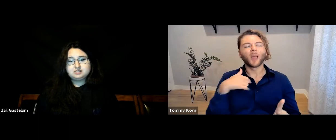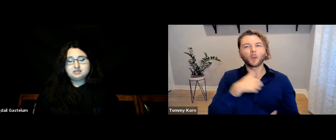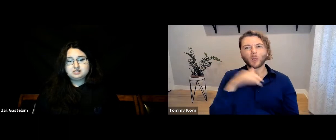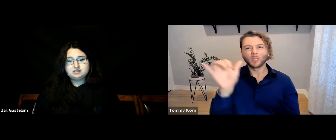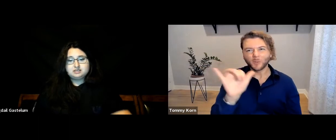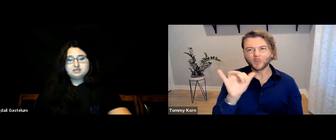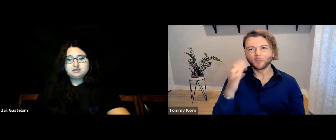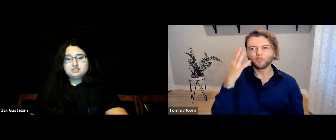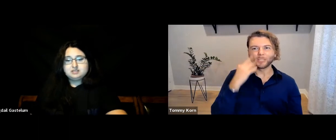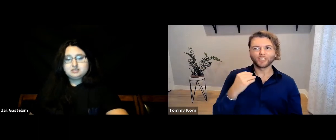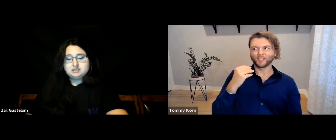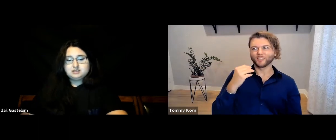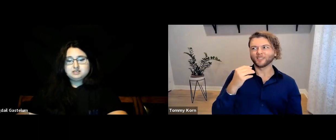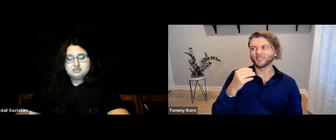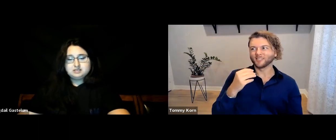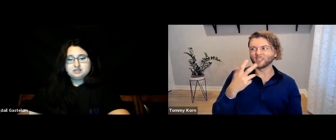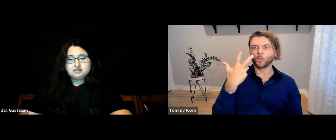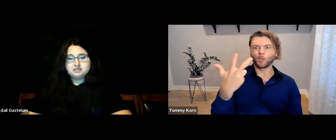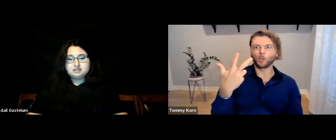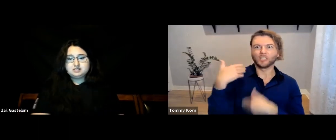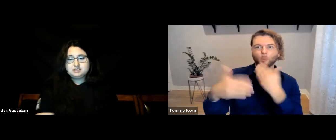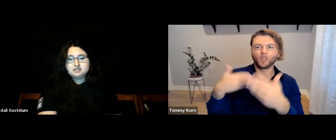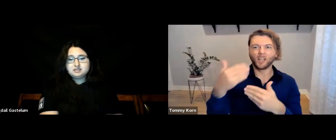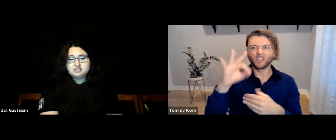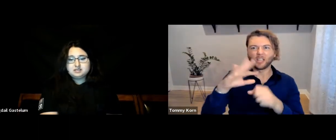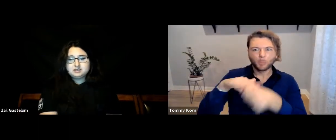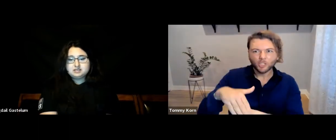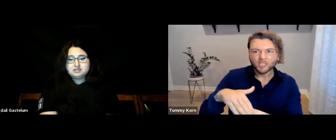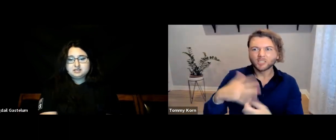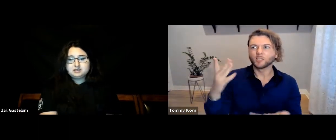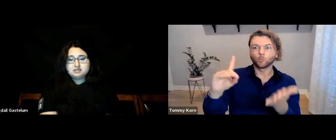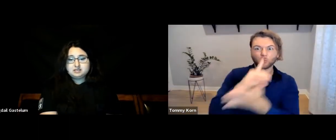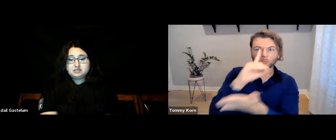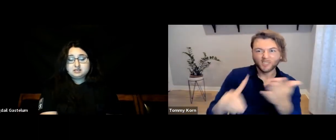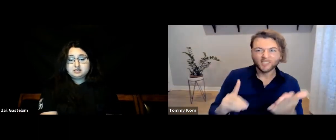but I also had to experience three generations of oppression and discrimination.